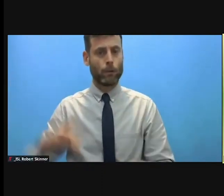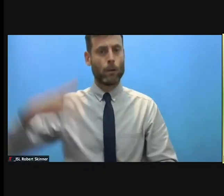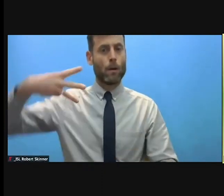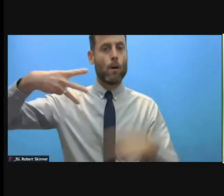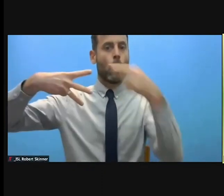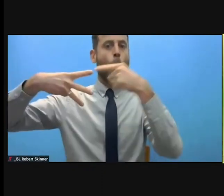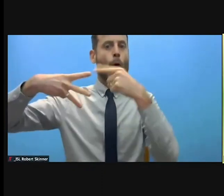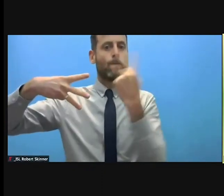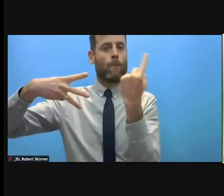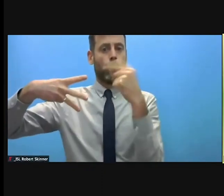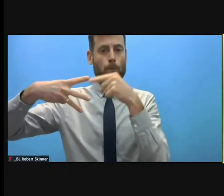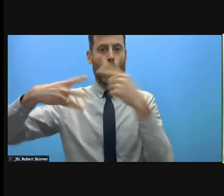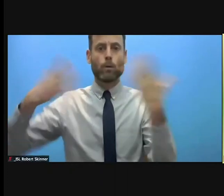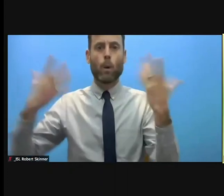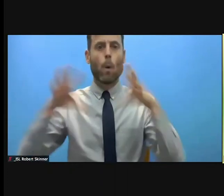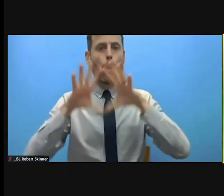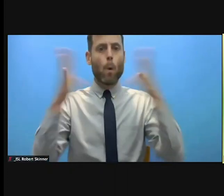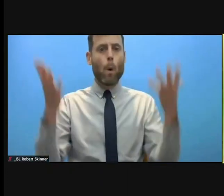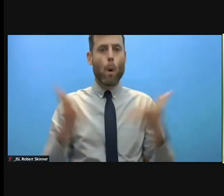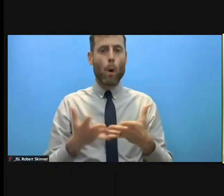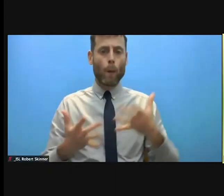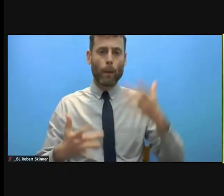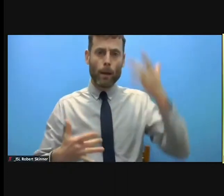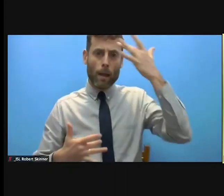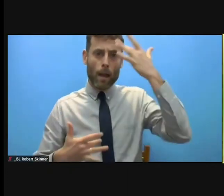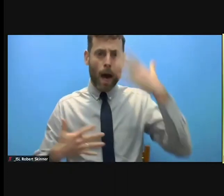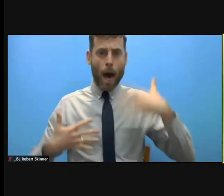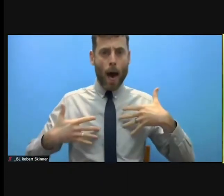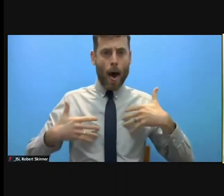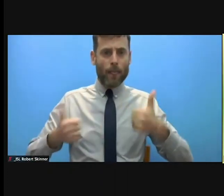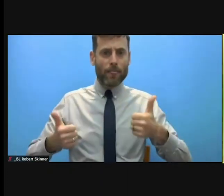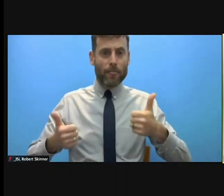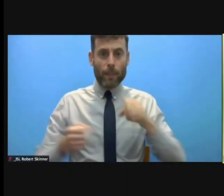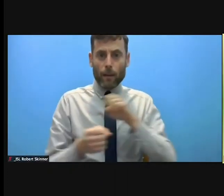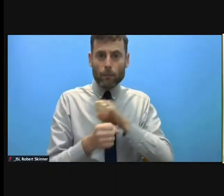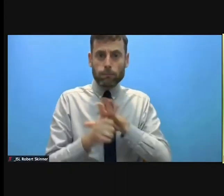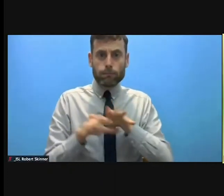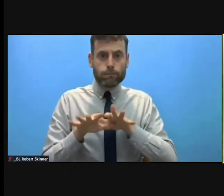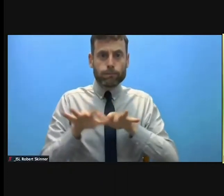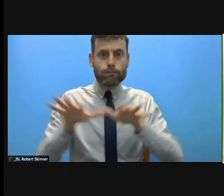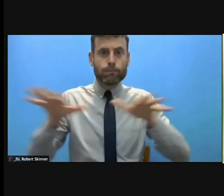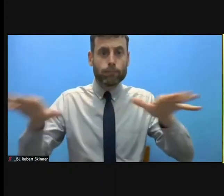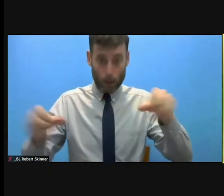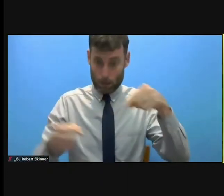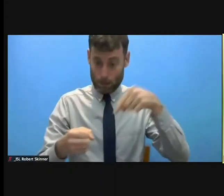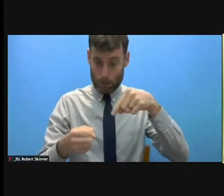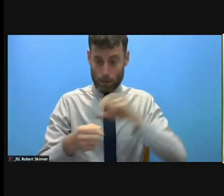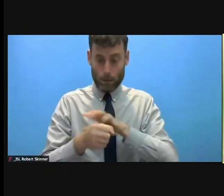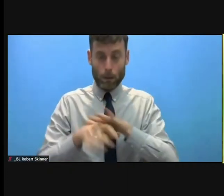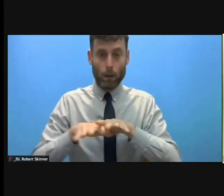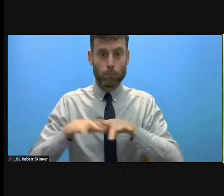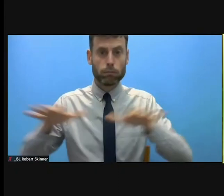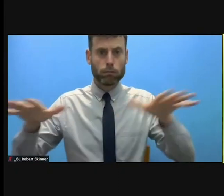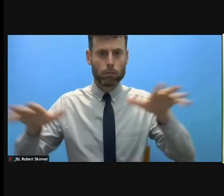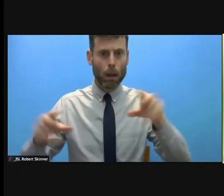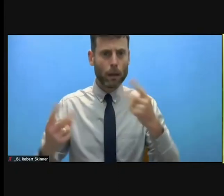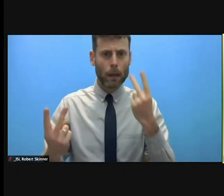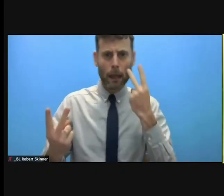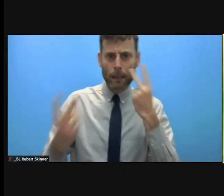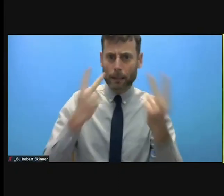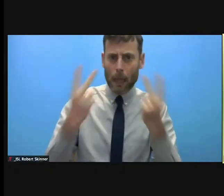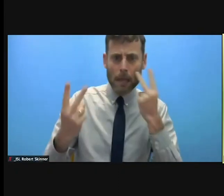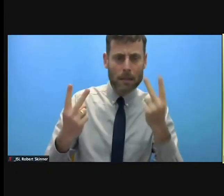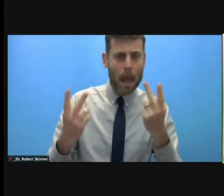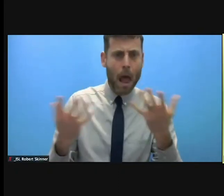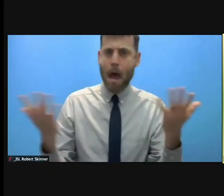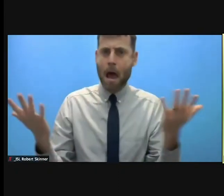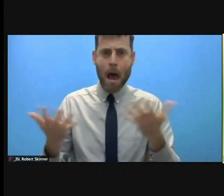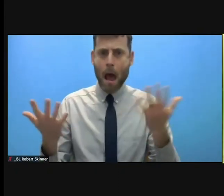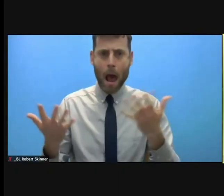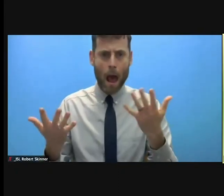for sure worthwhile to look how the pandemic influenced, increased, amplified the protection.